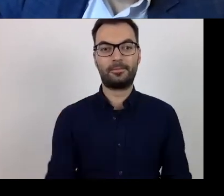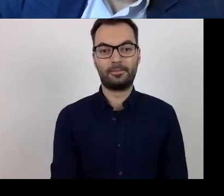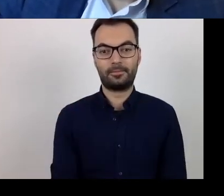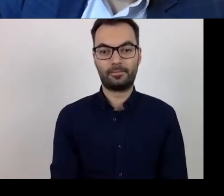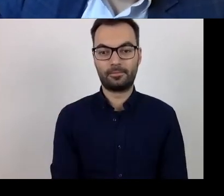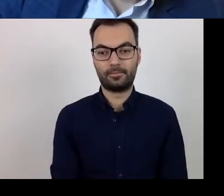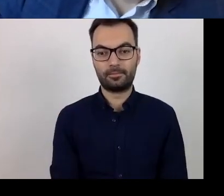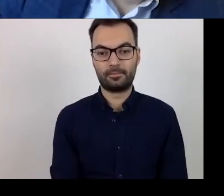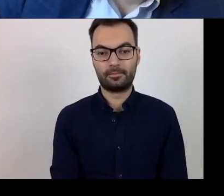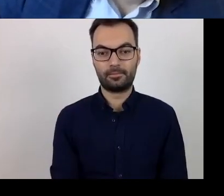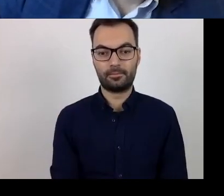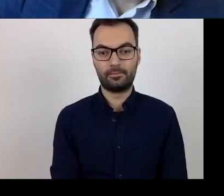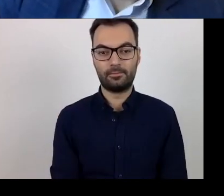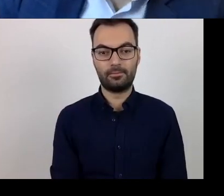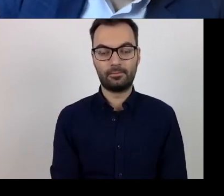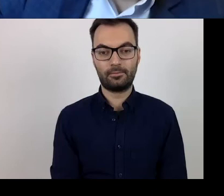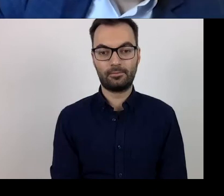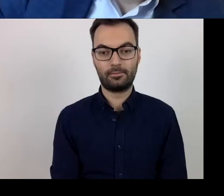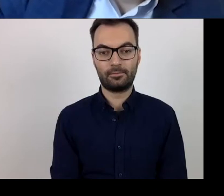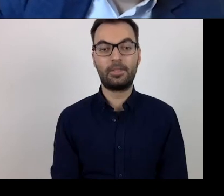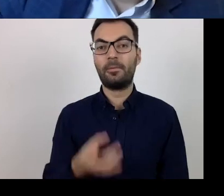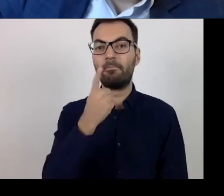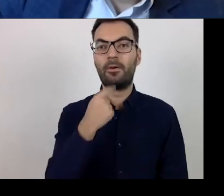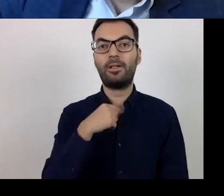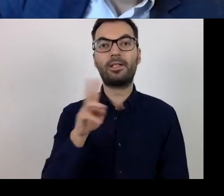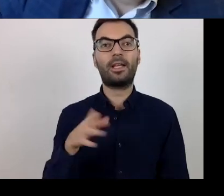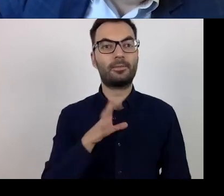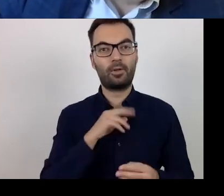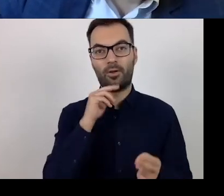Okay, so please let me know when I can start answering the questions.